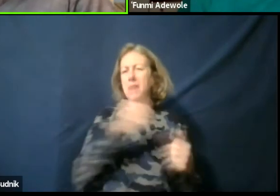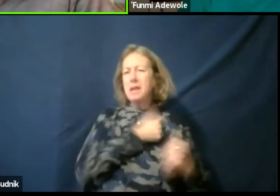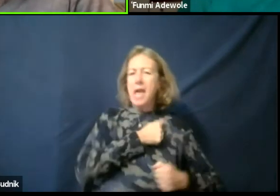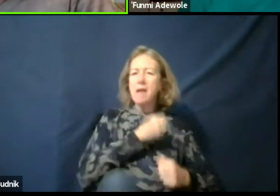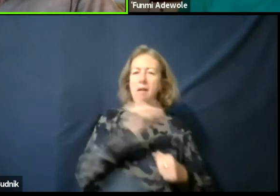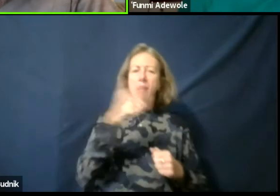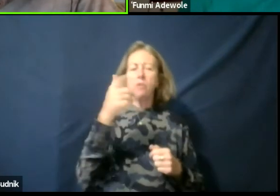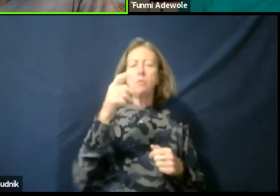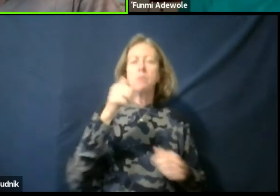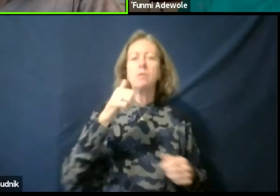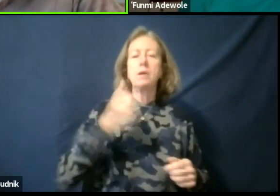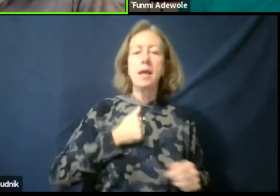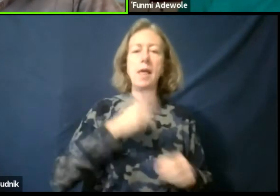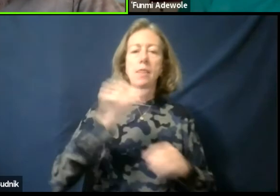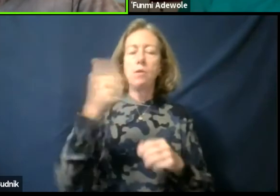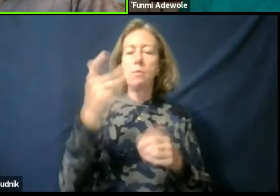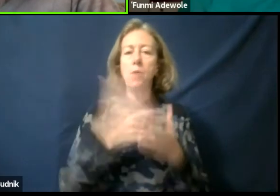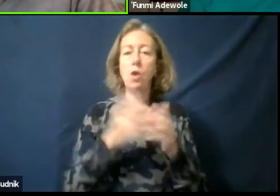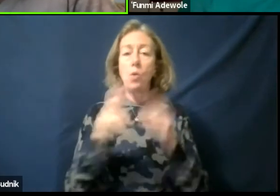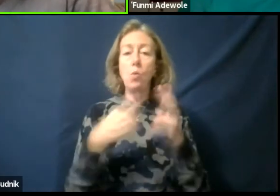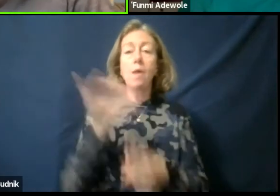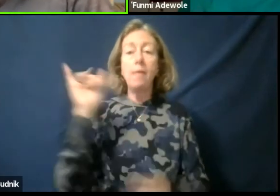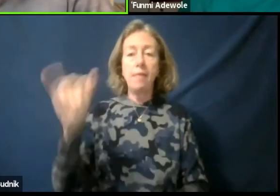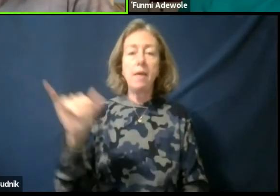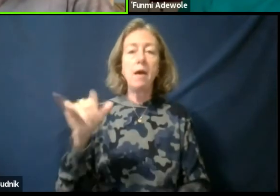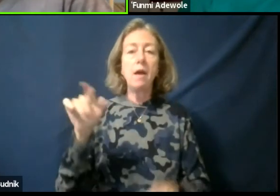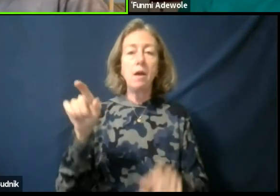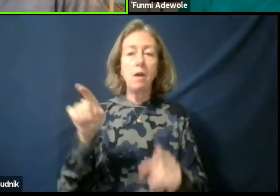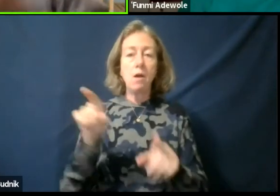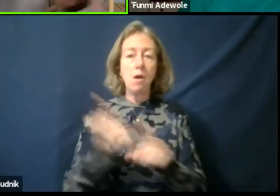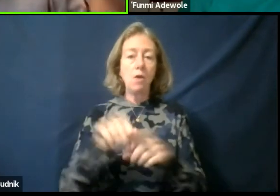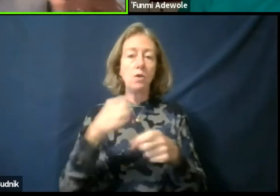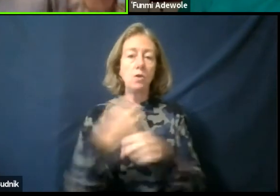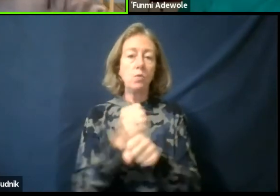is that, that in itself also creates that opportunity for us to start understanding